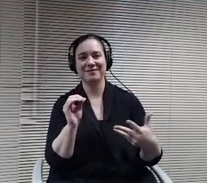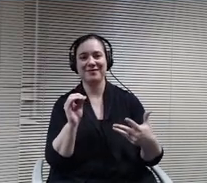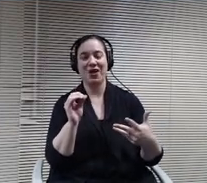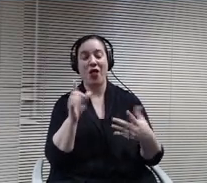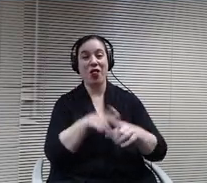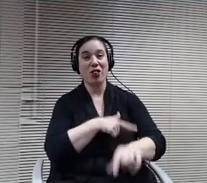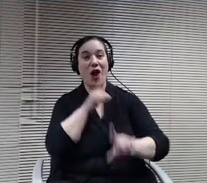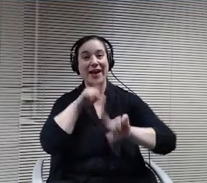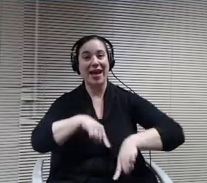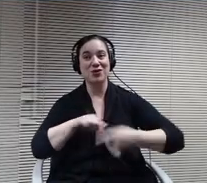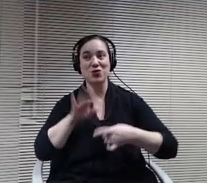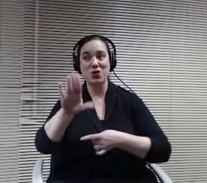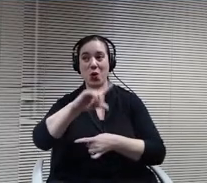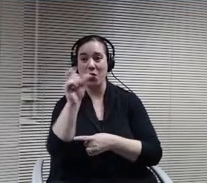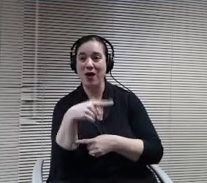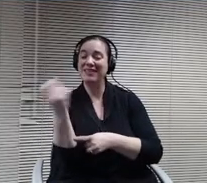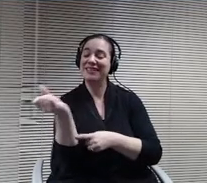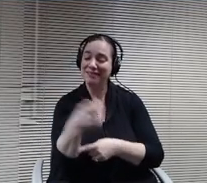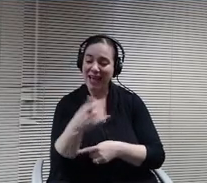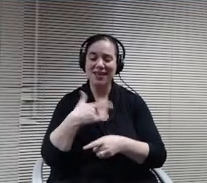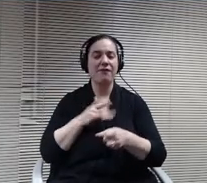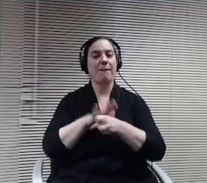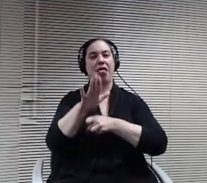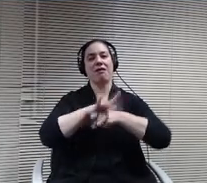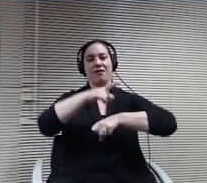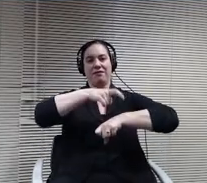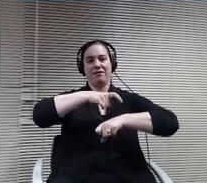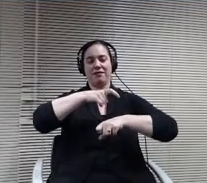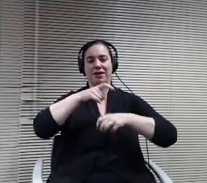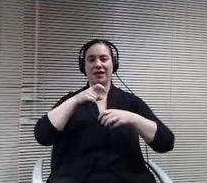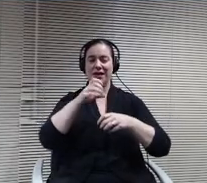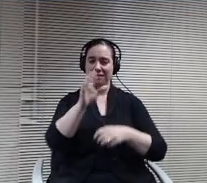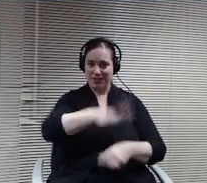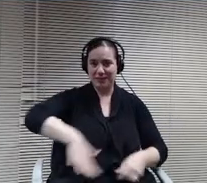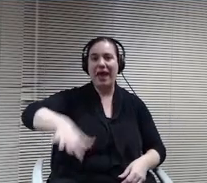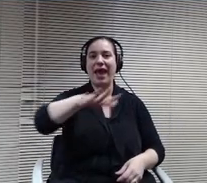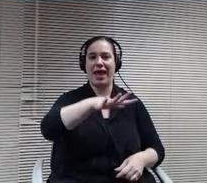I believe strongly to meet all the needs of the students in that program.